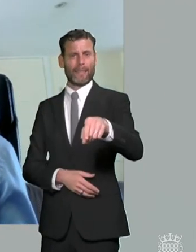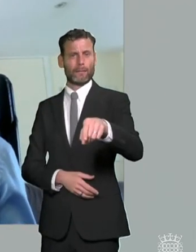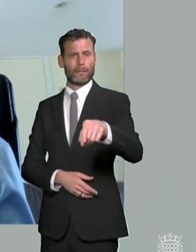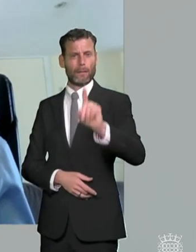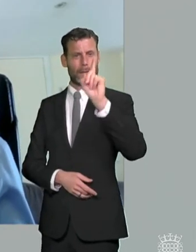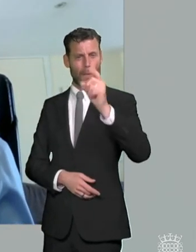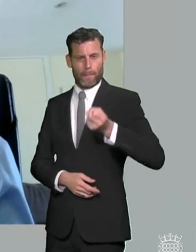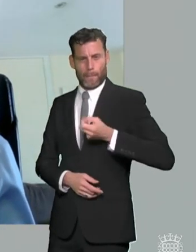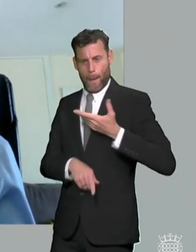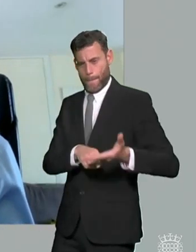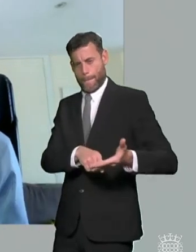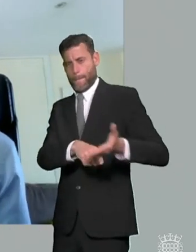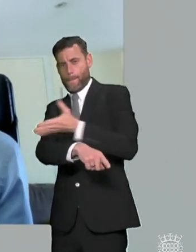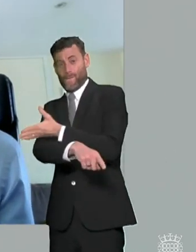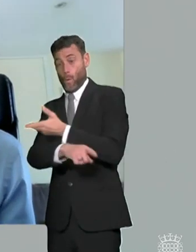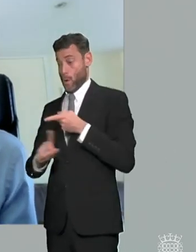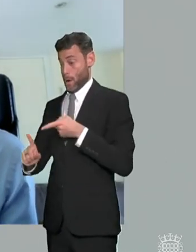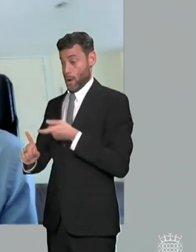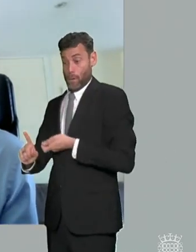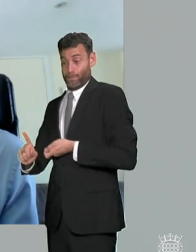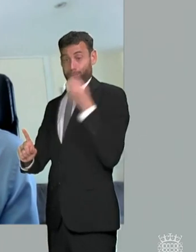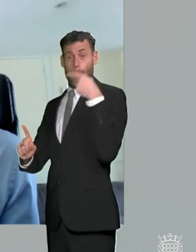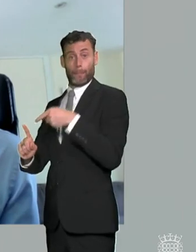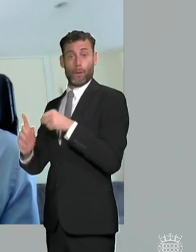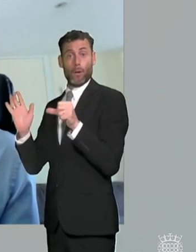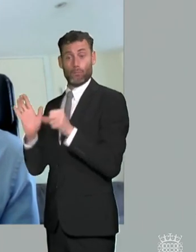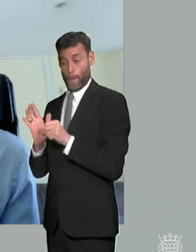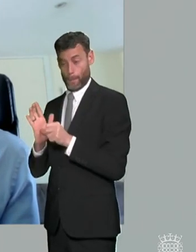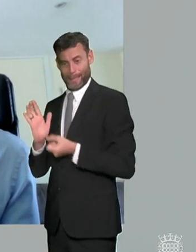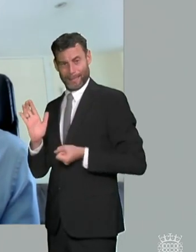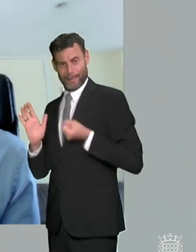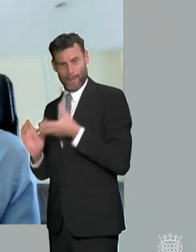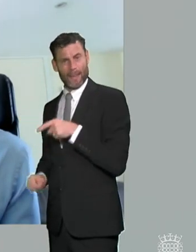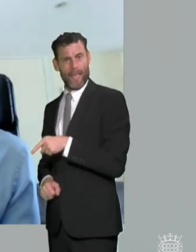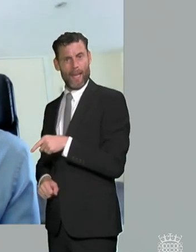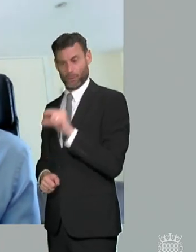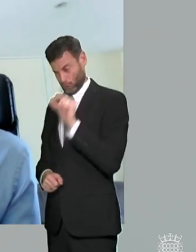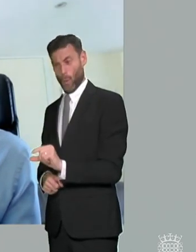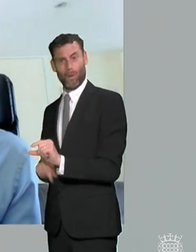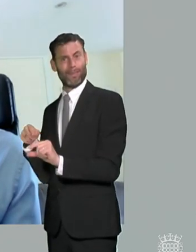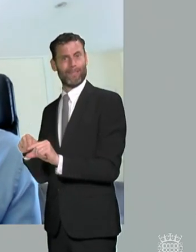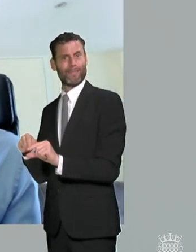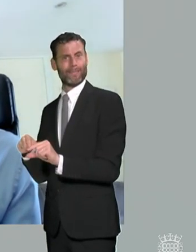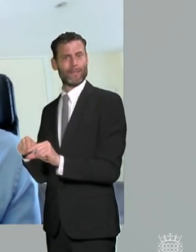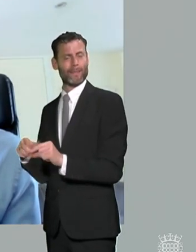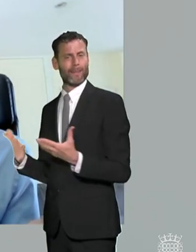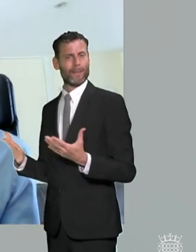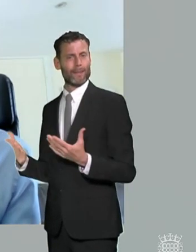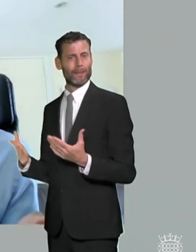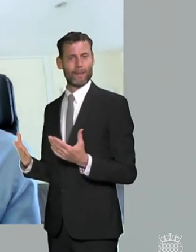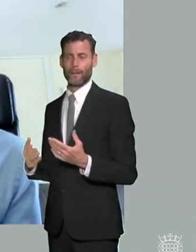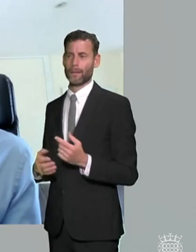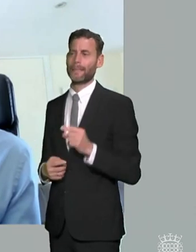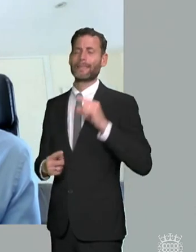we come out of this this vicious spiral uh uh uh you know the simple answer is listen to families